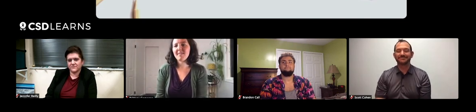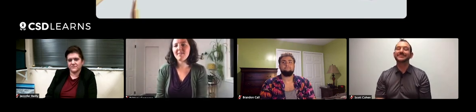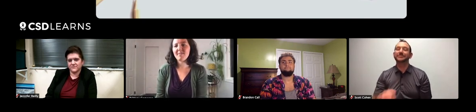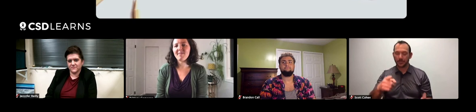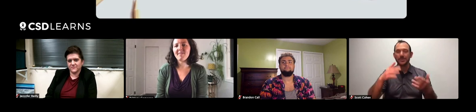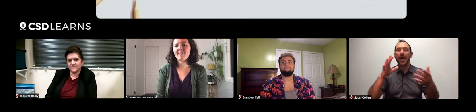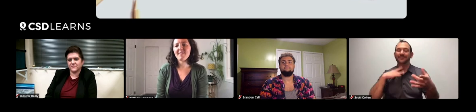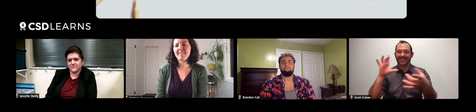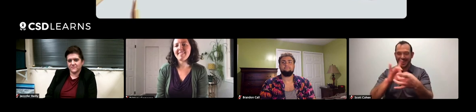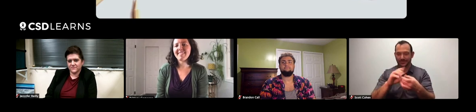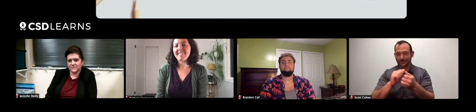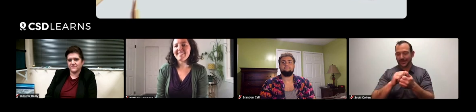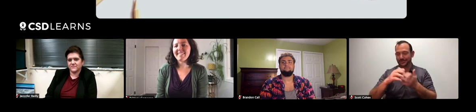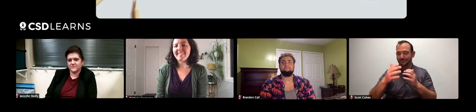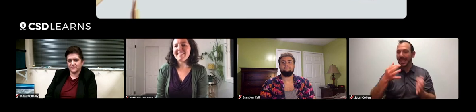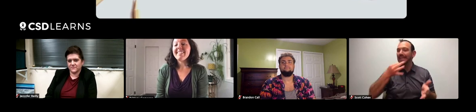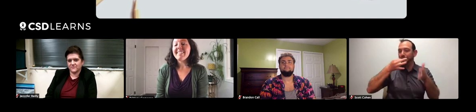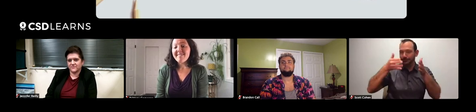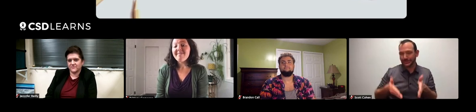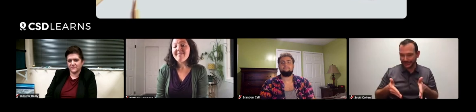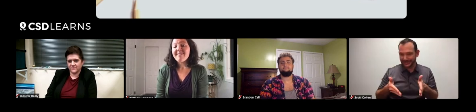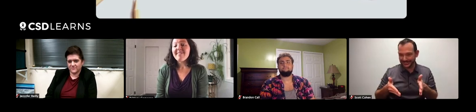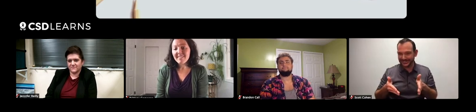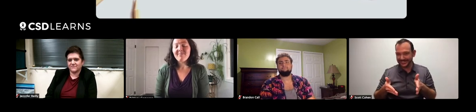Having the connection to the experts, right, Brittany?